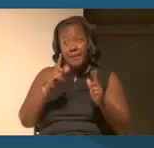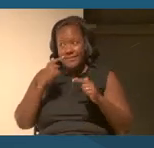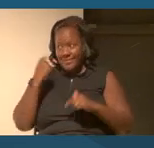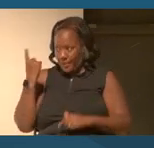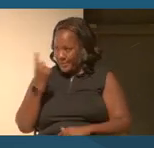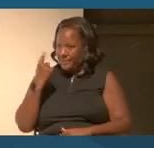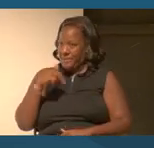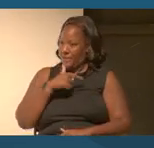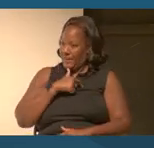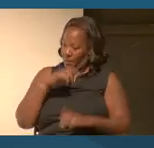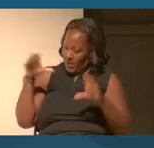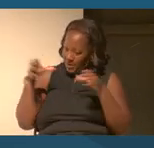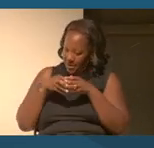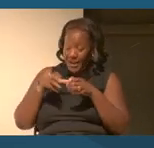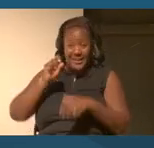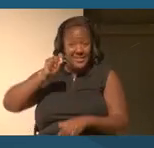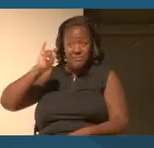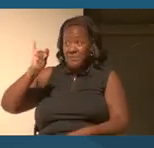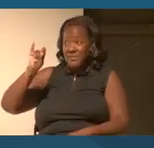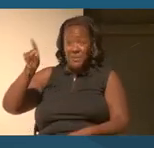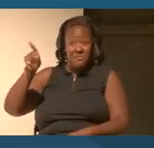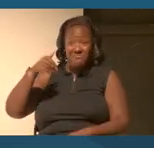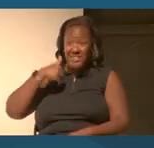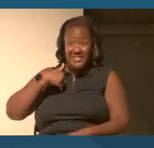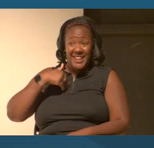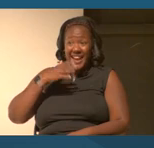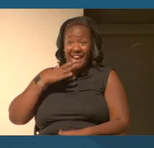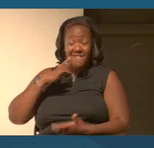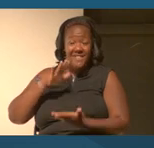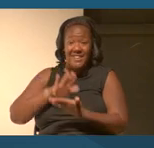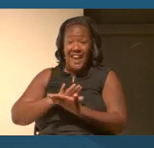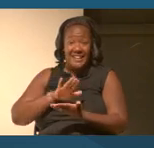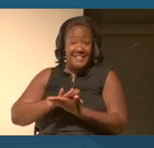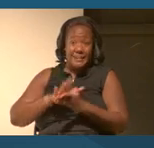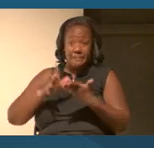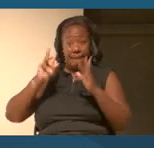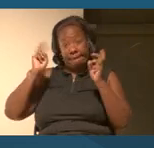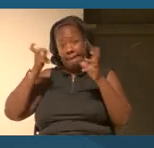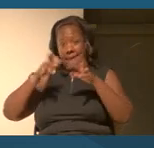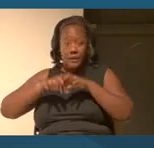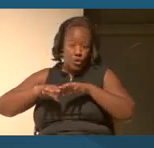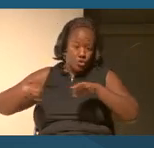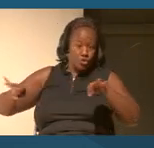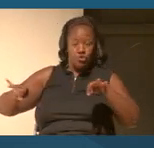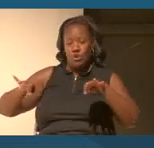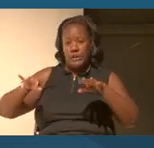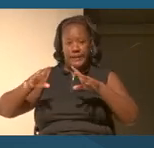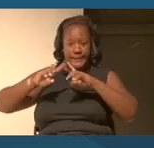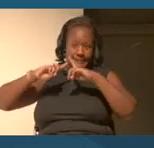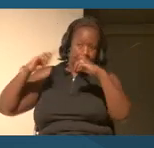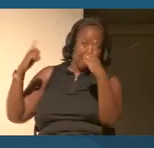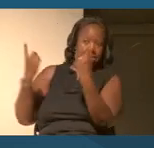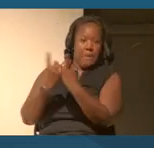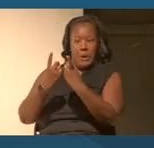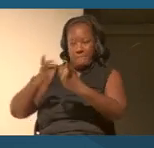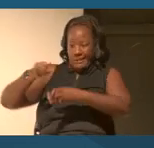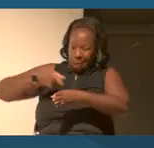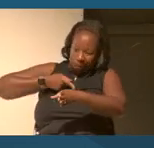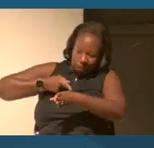the Smithsonian does not have an academic degree or a department, or there are no PhDs on race.